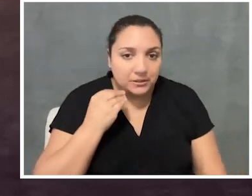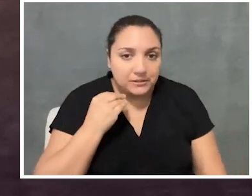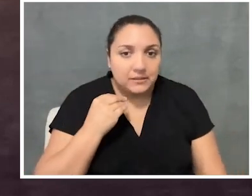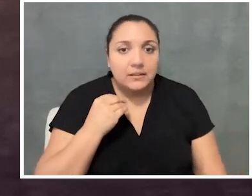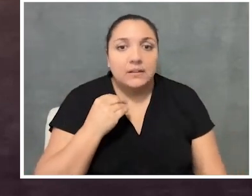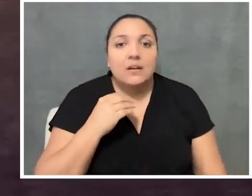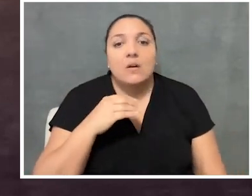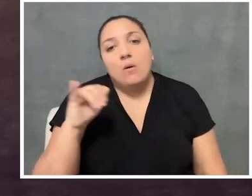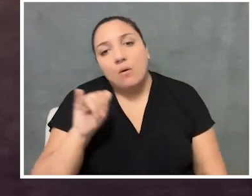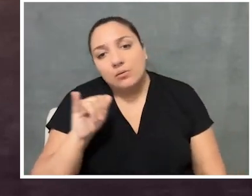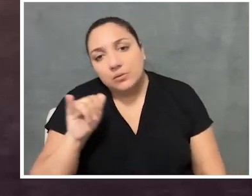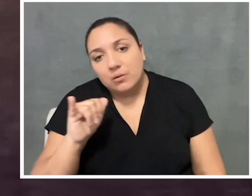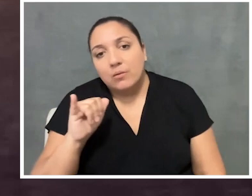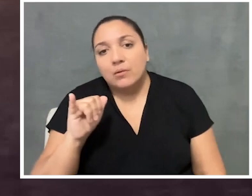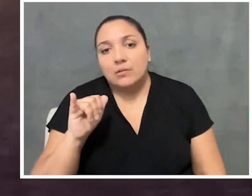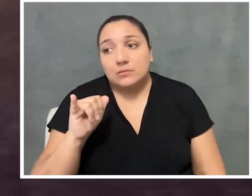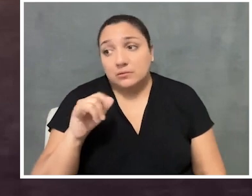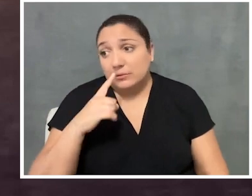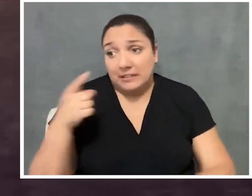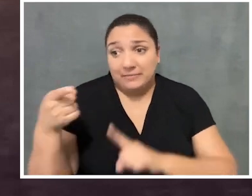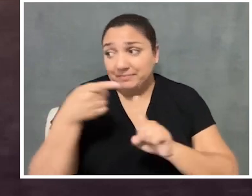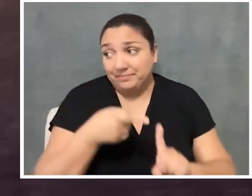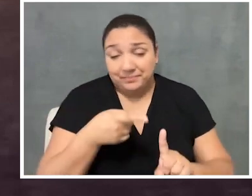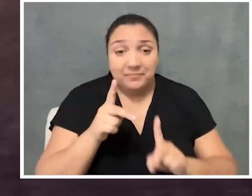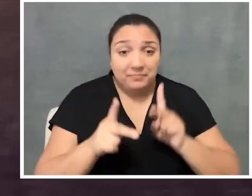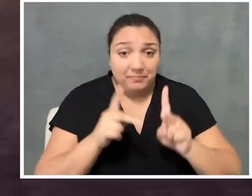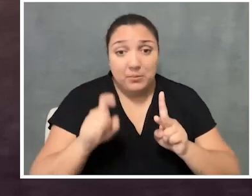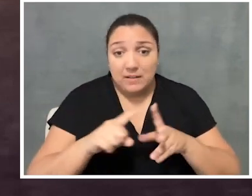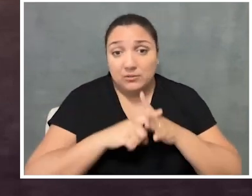your experience in this. As well as the bottom line is,